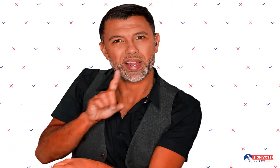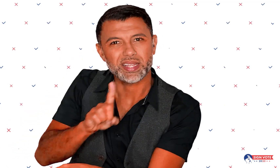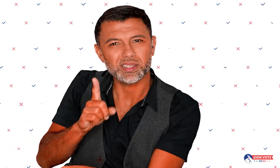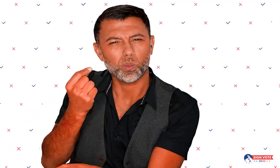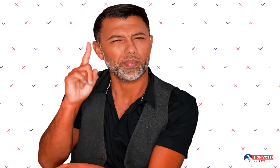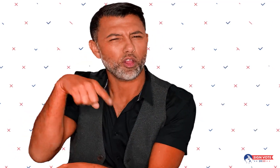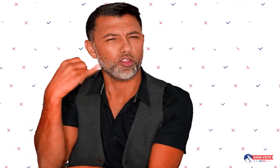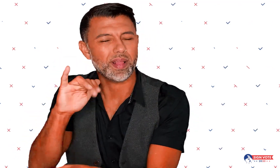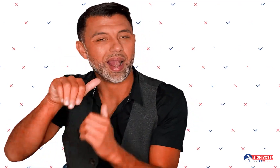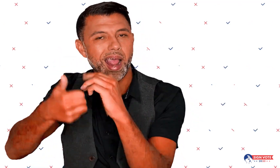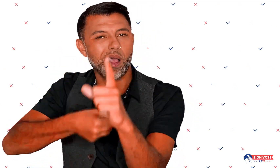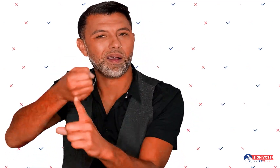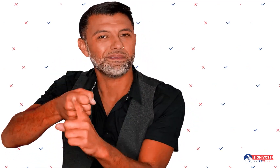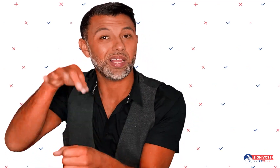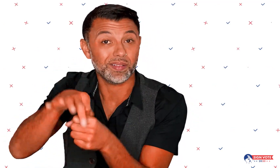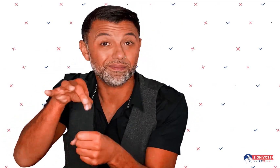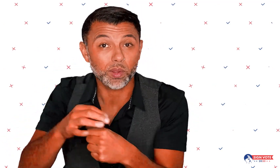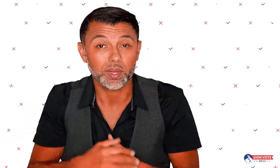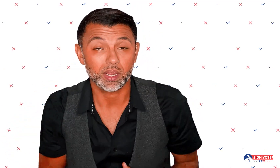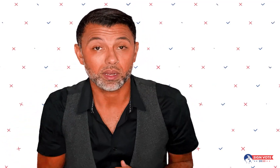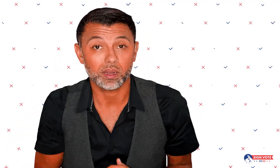what it is, what it looks like, and how it impacts this election.